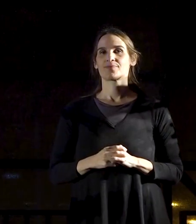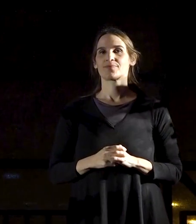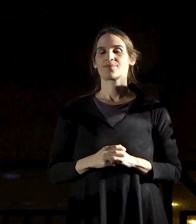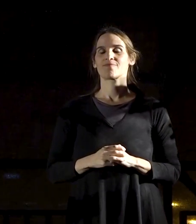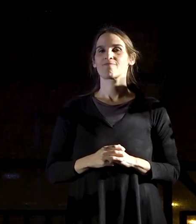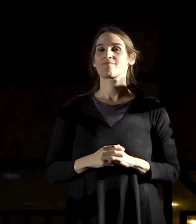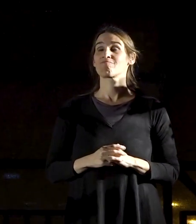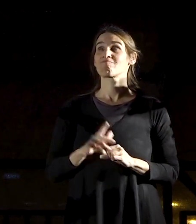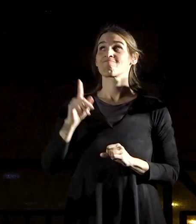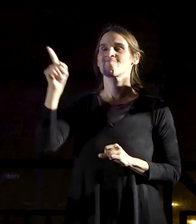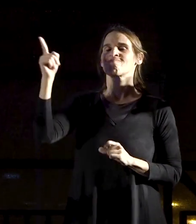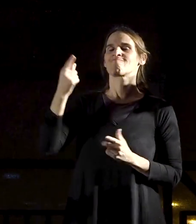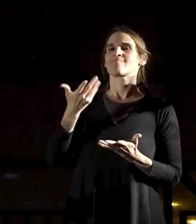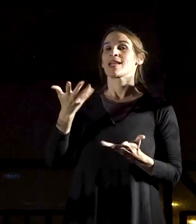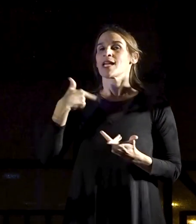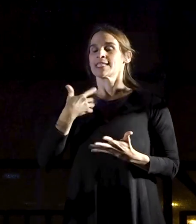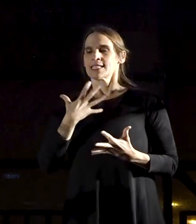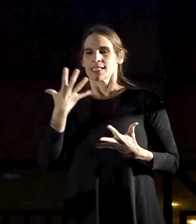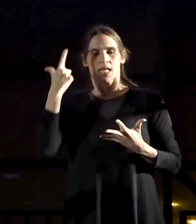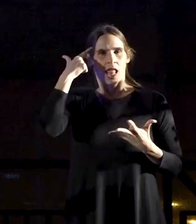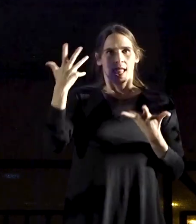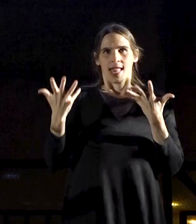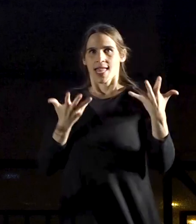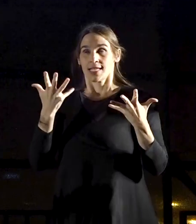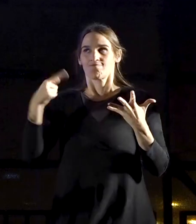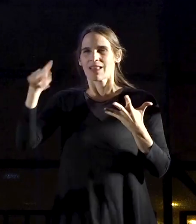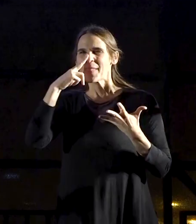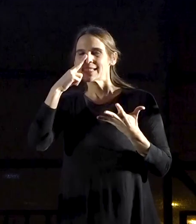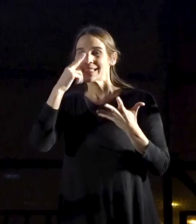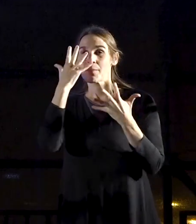As you run into difficulties, you are now trying to confuse us.